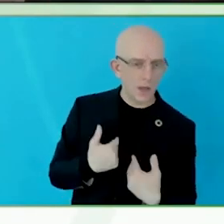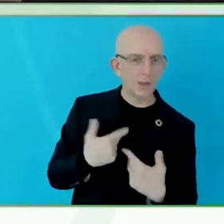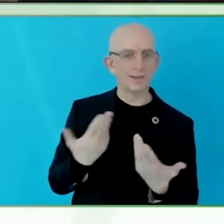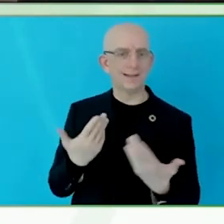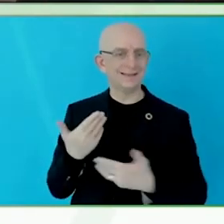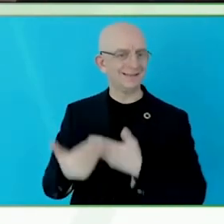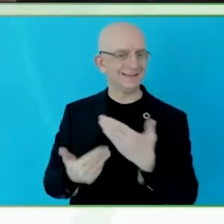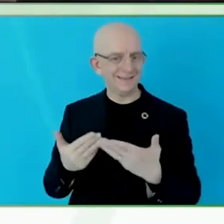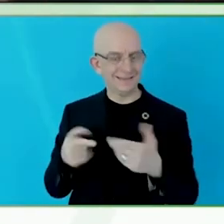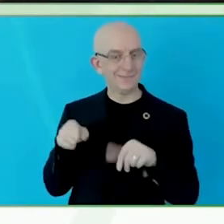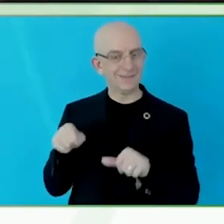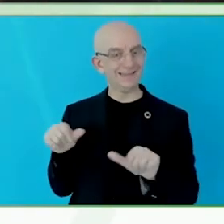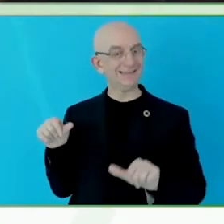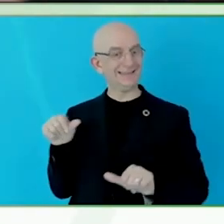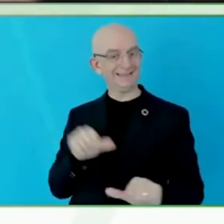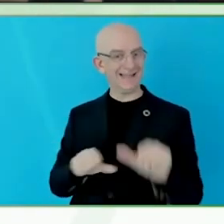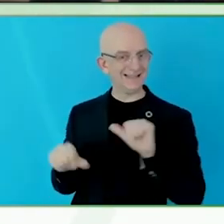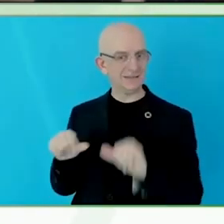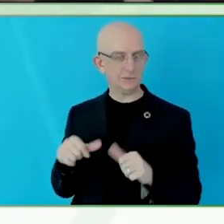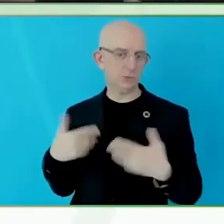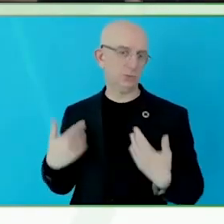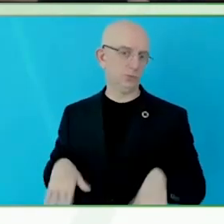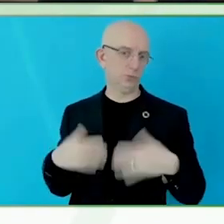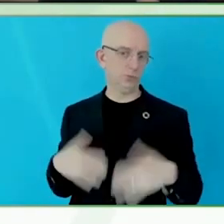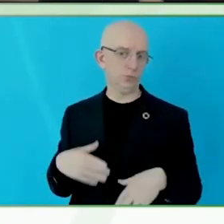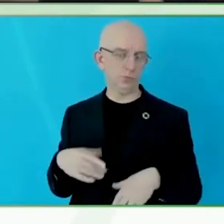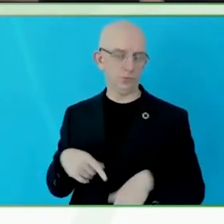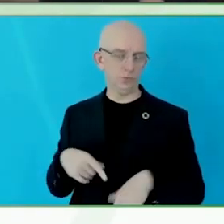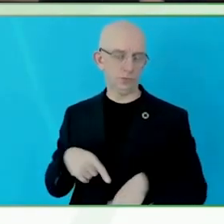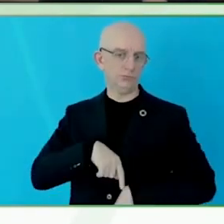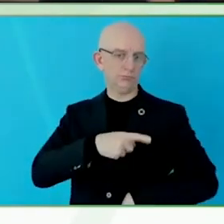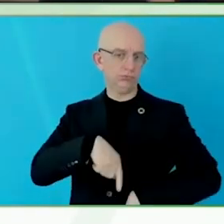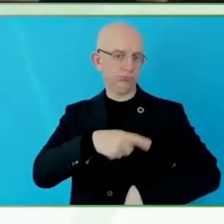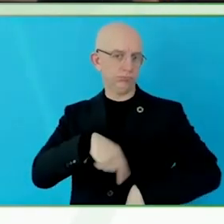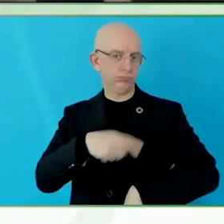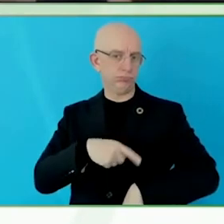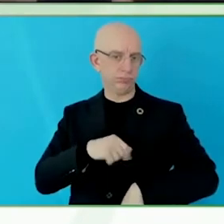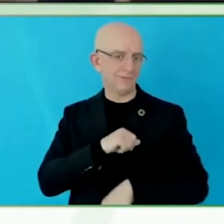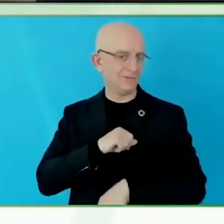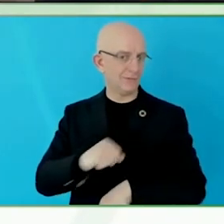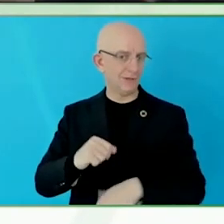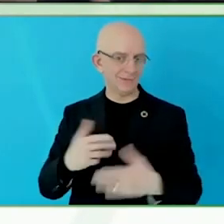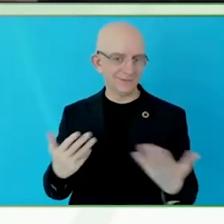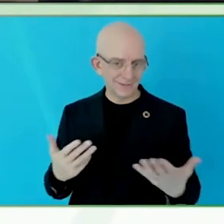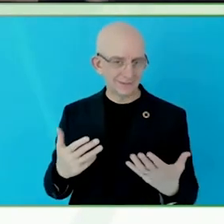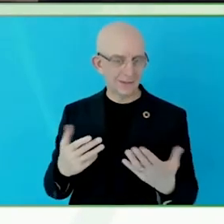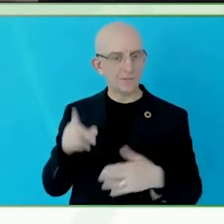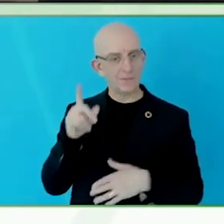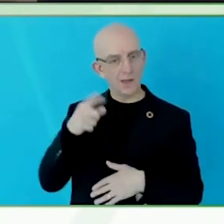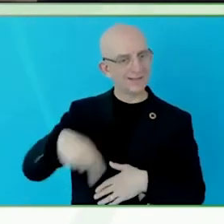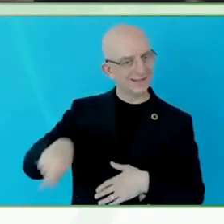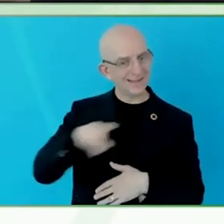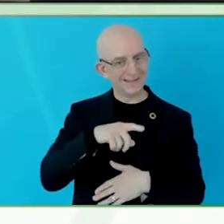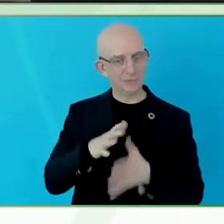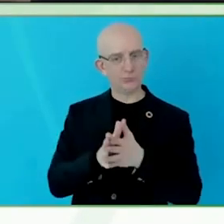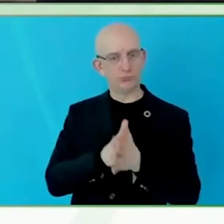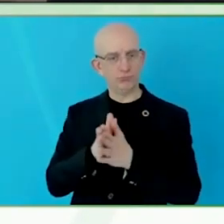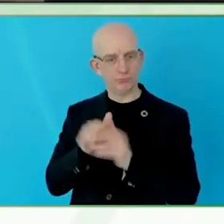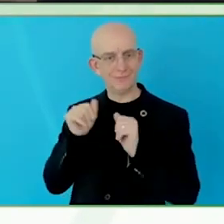and in the professional practice, time is of the essence. It will become very handy.